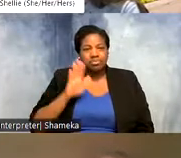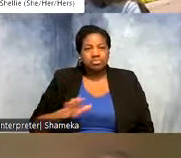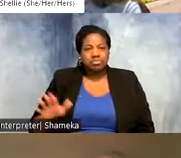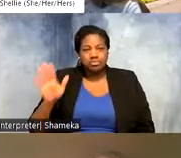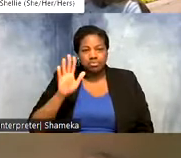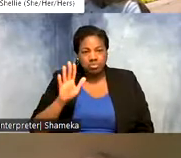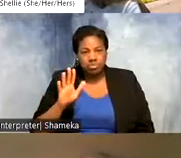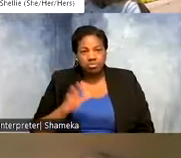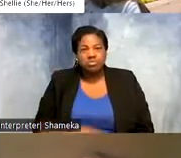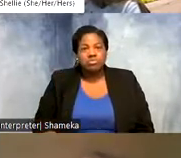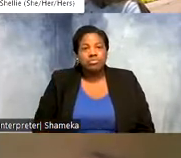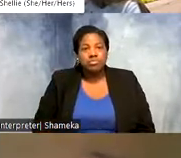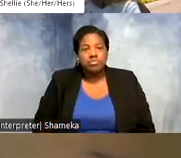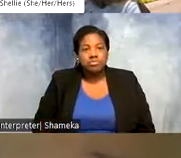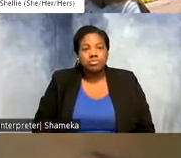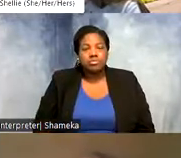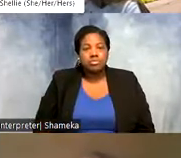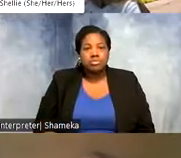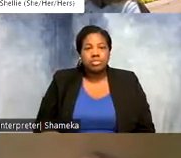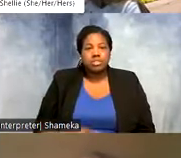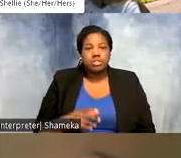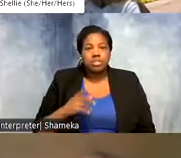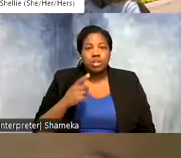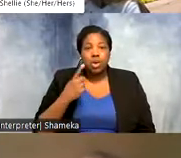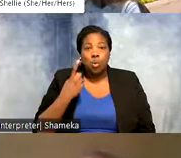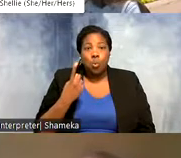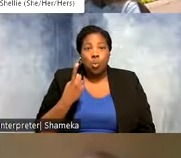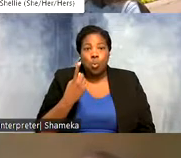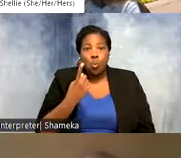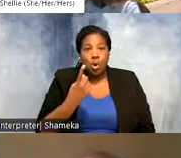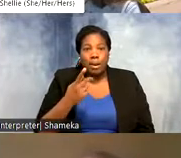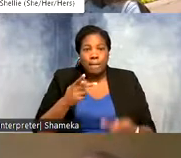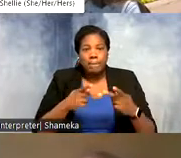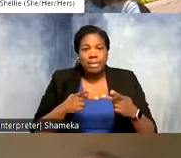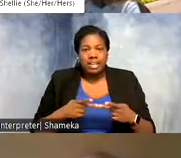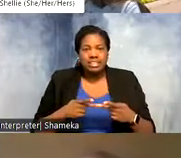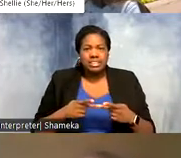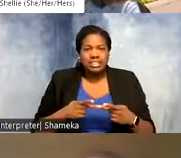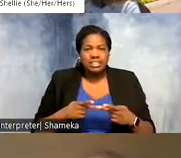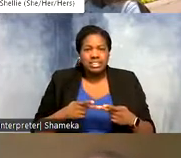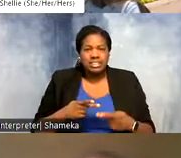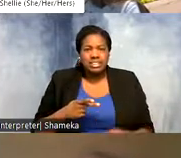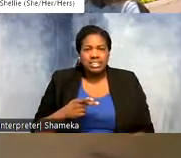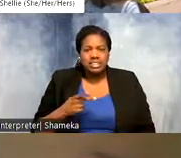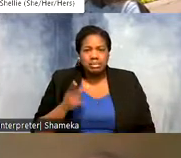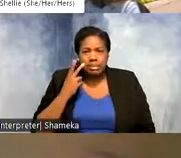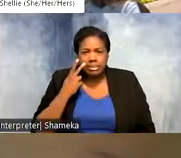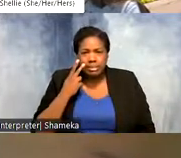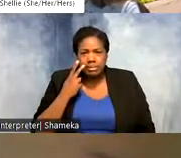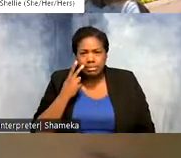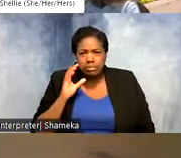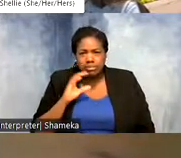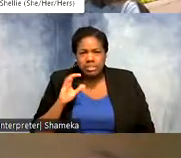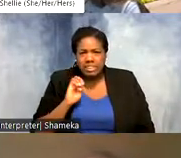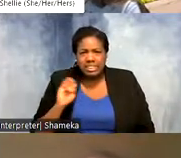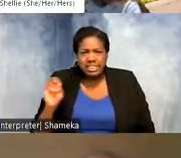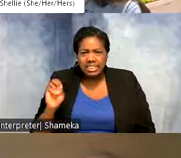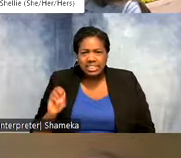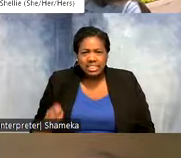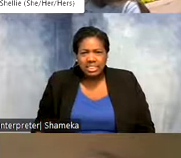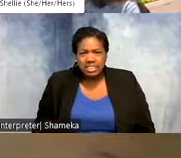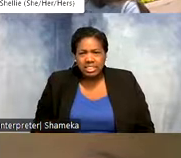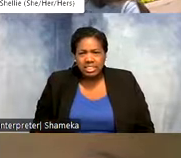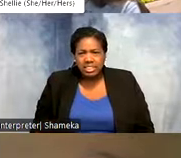go further east and north. There's one lone point kind of over further east keep going east.